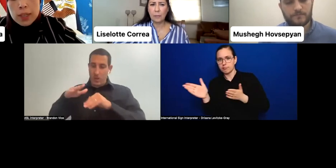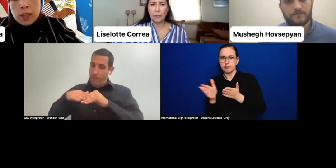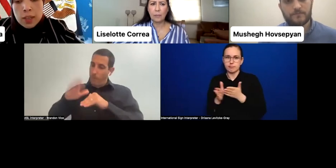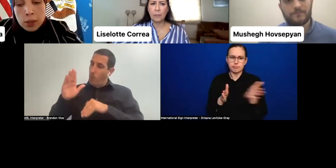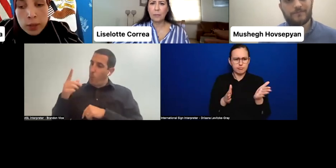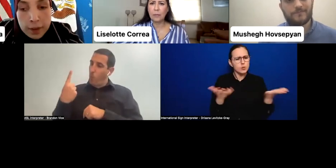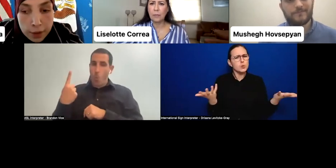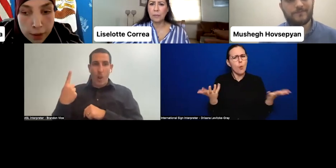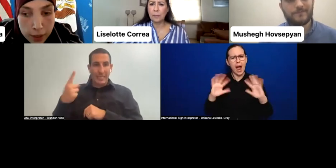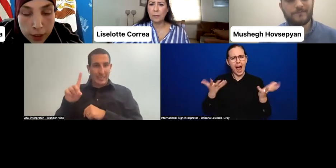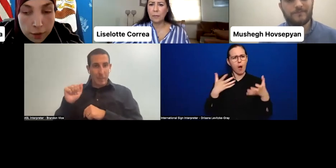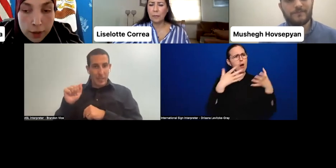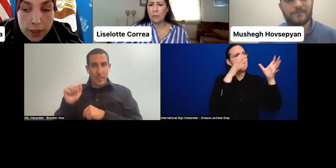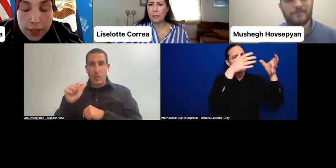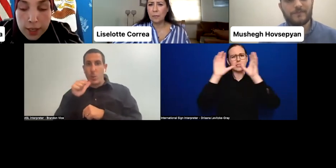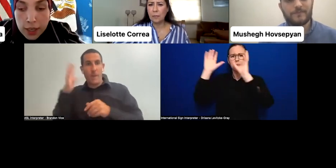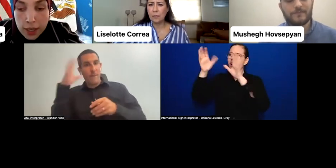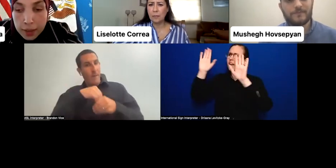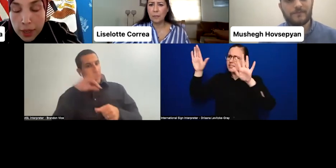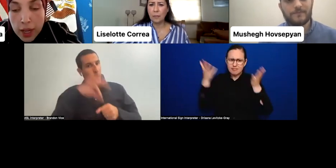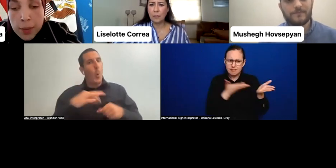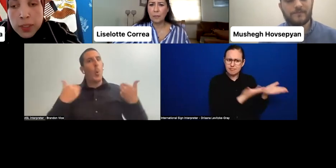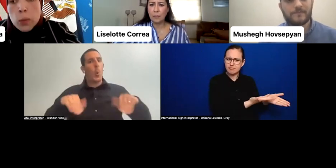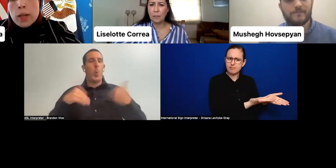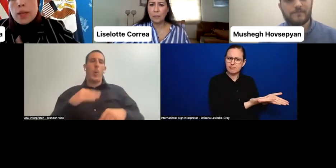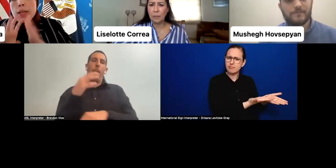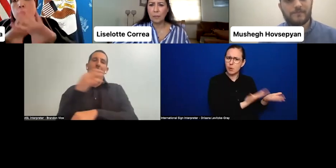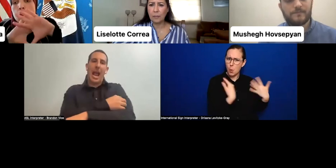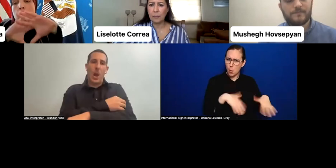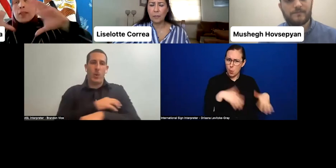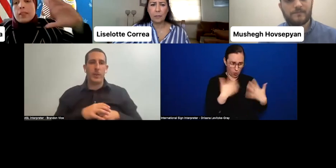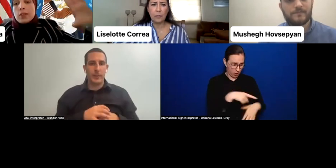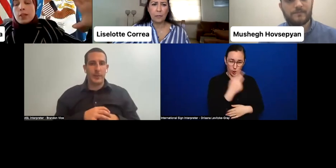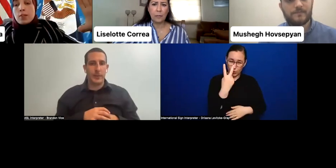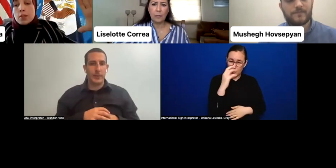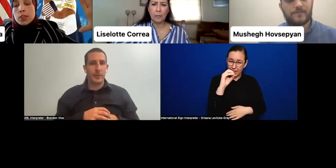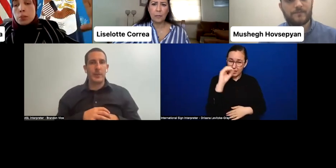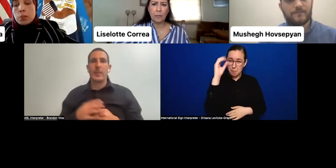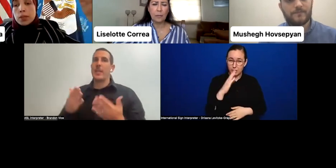And thank you Ulla for that comment as well. So on this difficult conversation part,